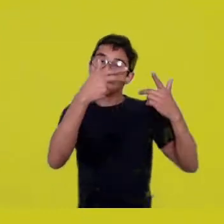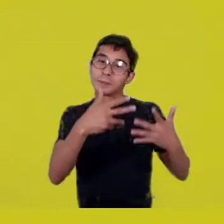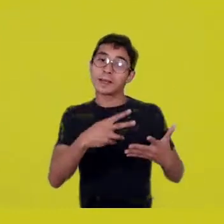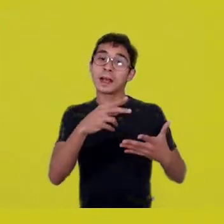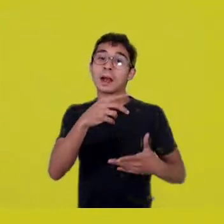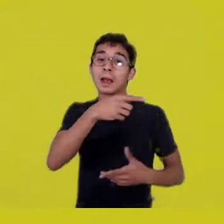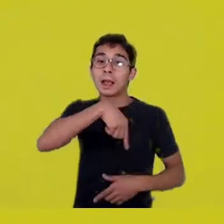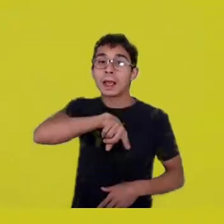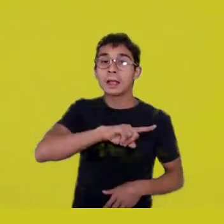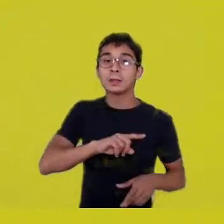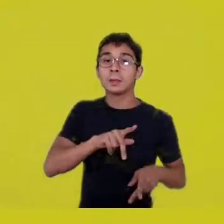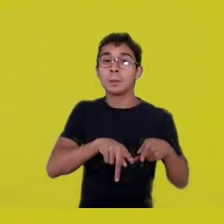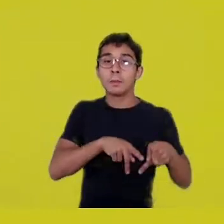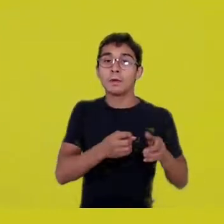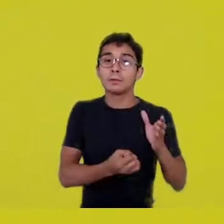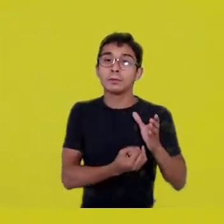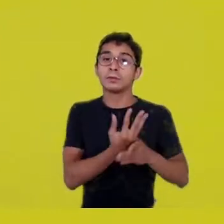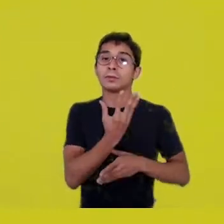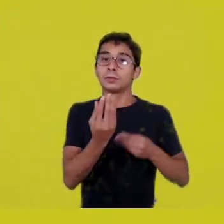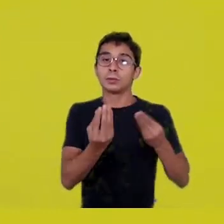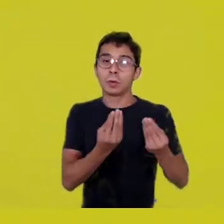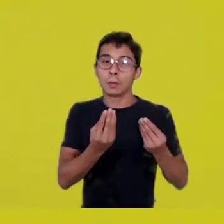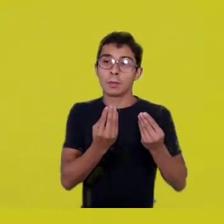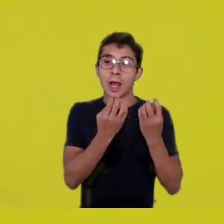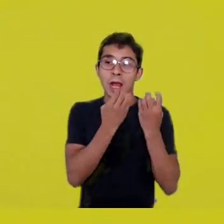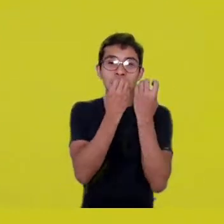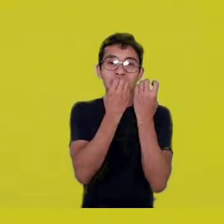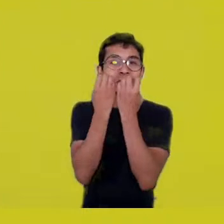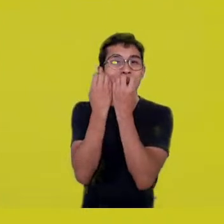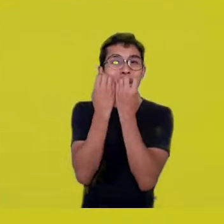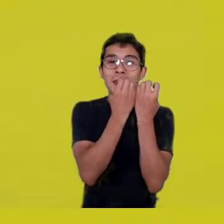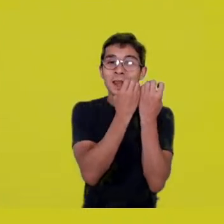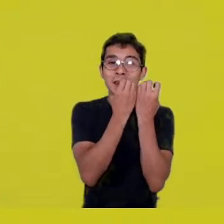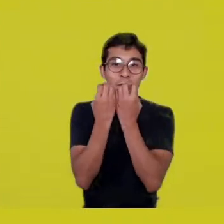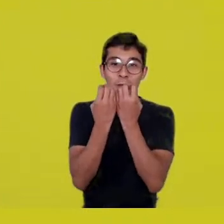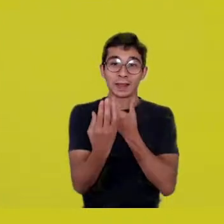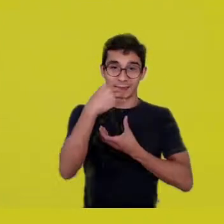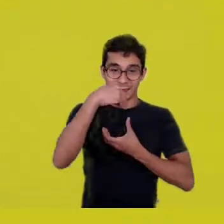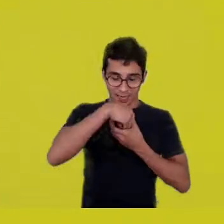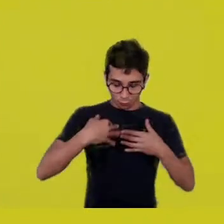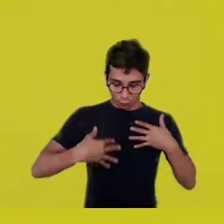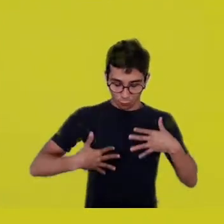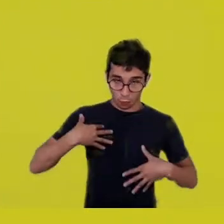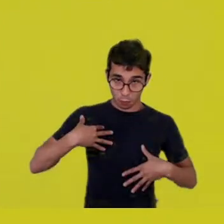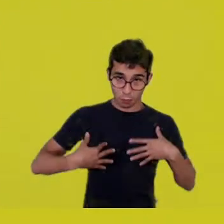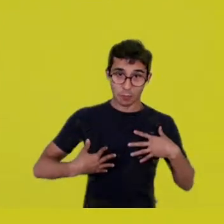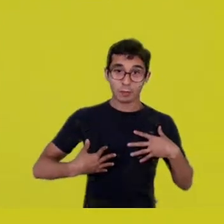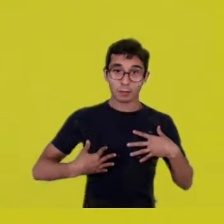Their bodies are made of corn. “Maíz”. They are the maíz people.